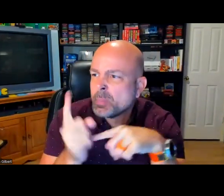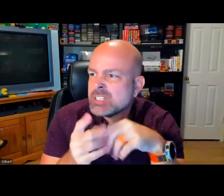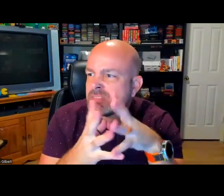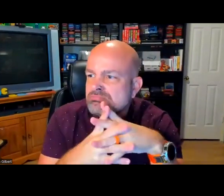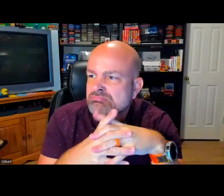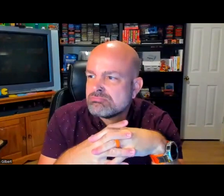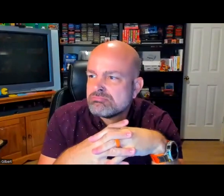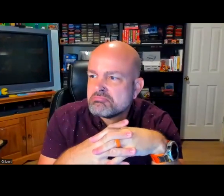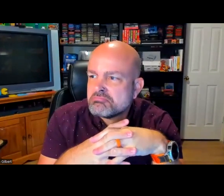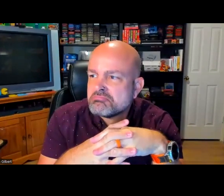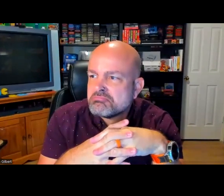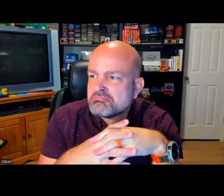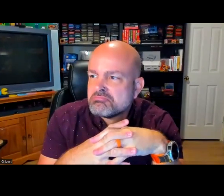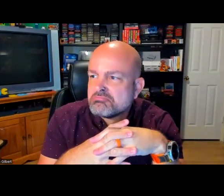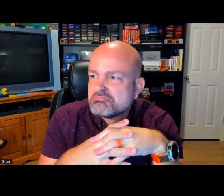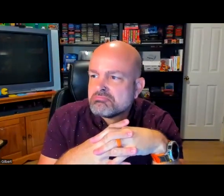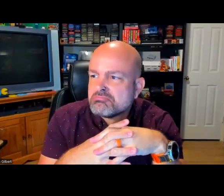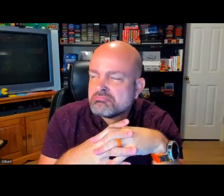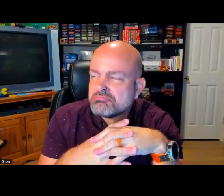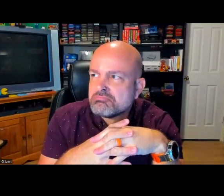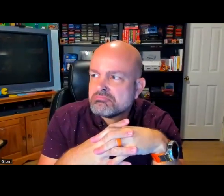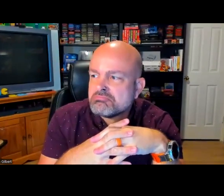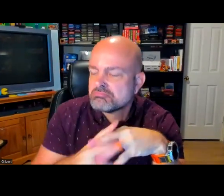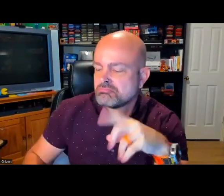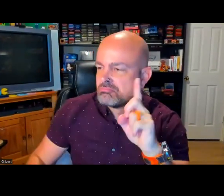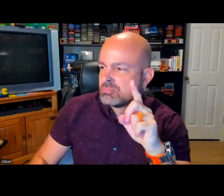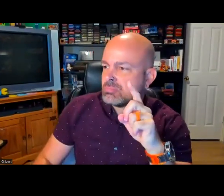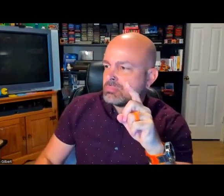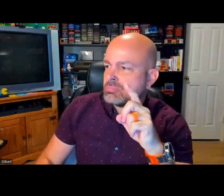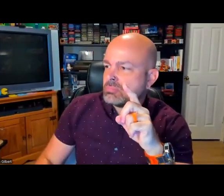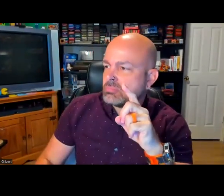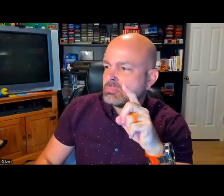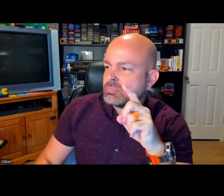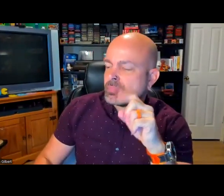and with the community can discuss, as well. I am looking